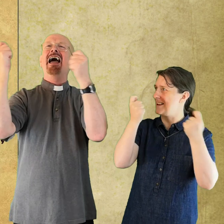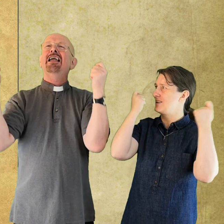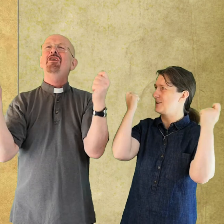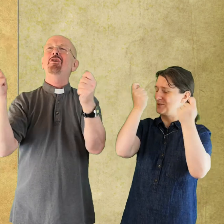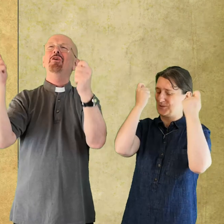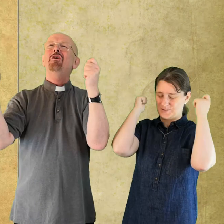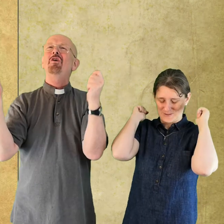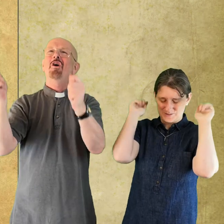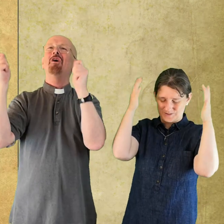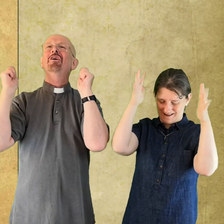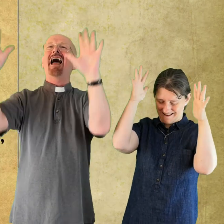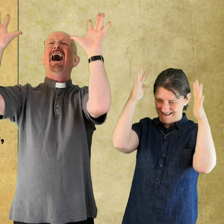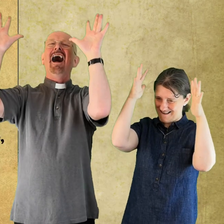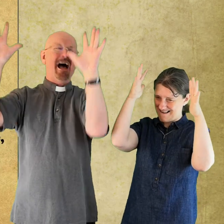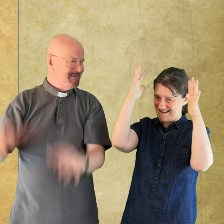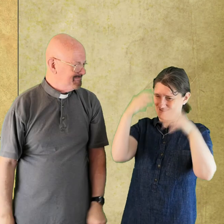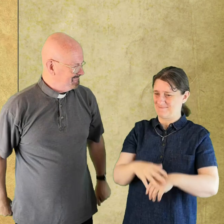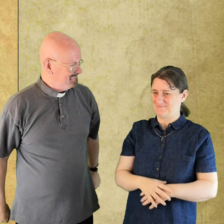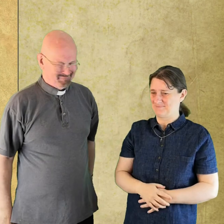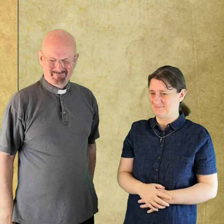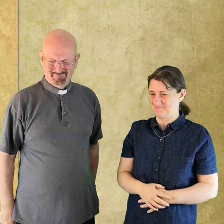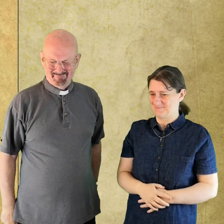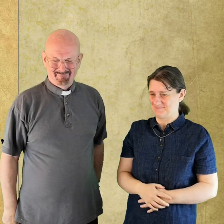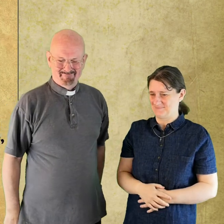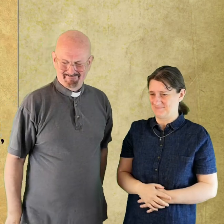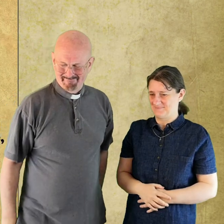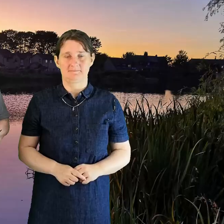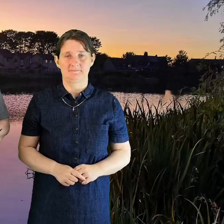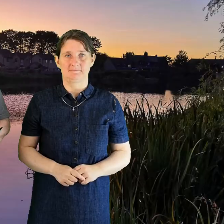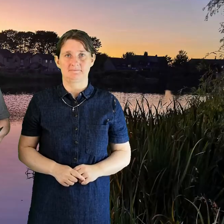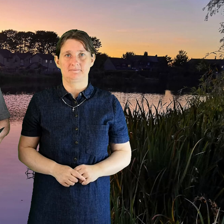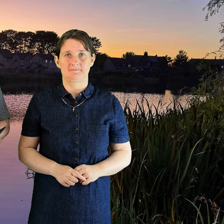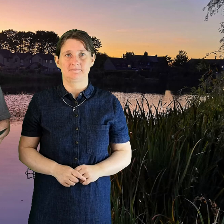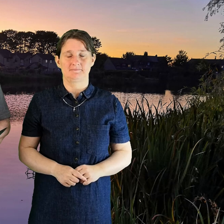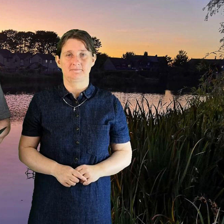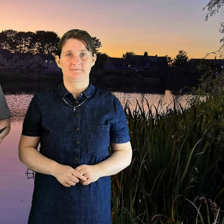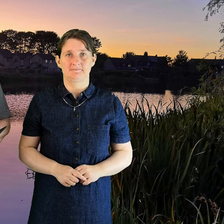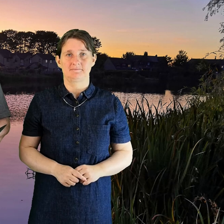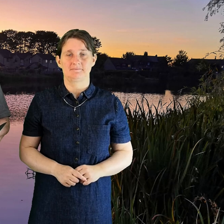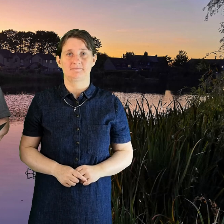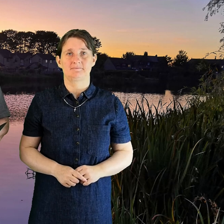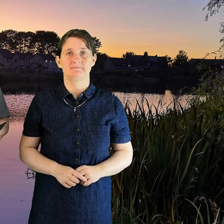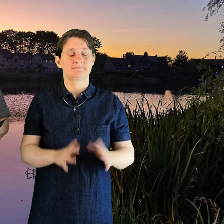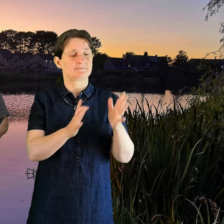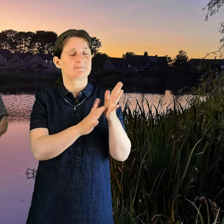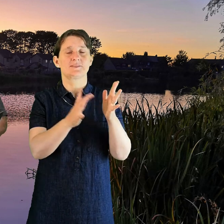Jesus said